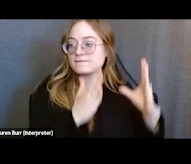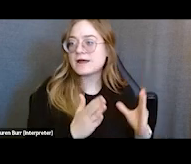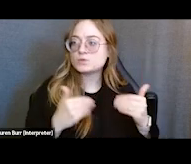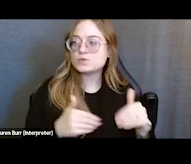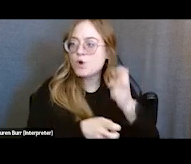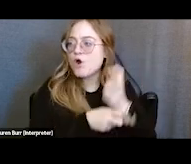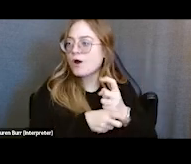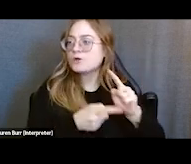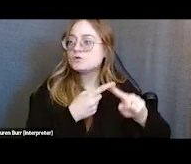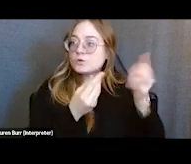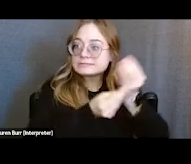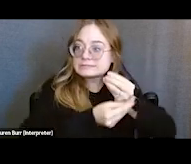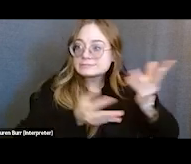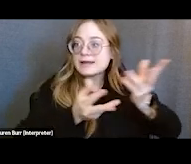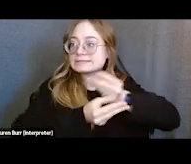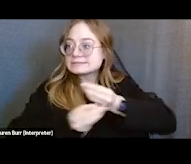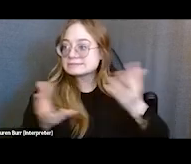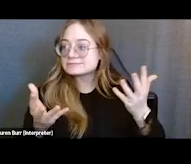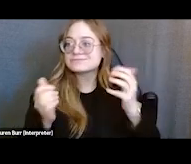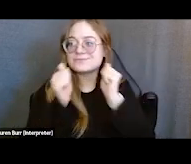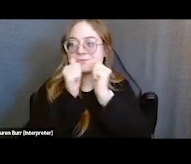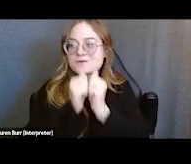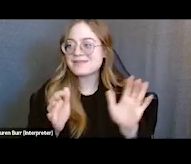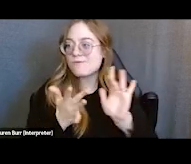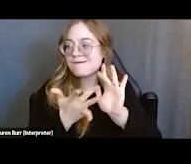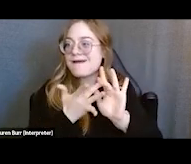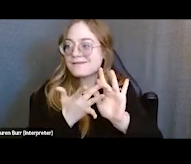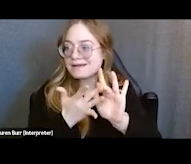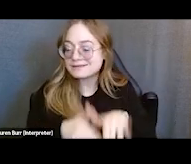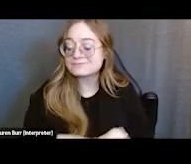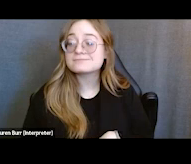especially when you don't have any contacts. One of the biggest things that you can do for yourself is